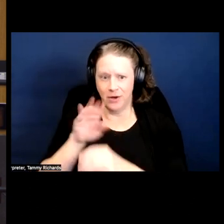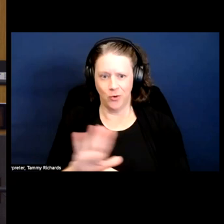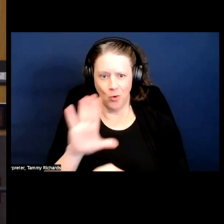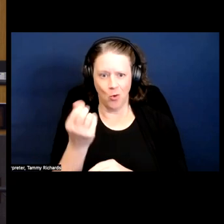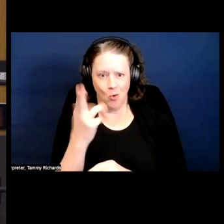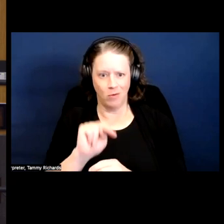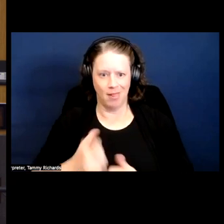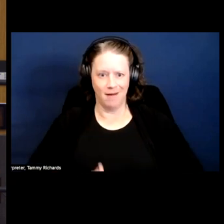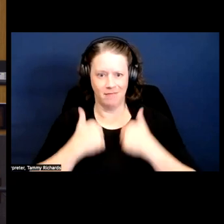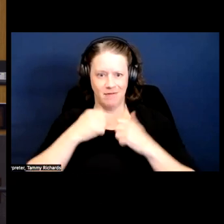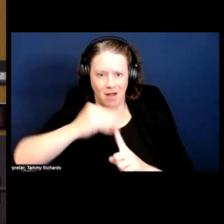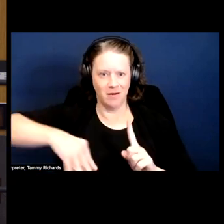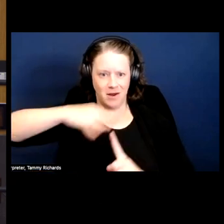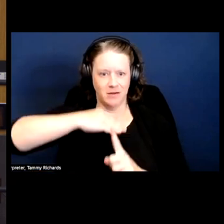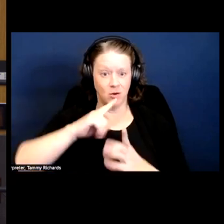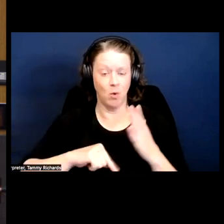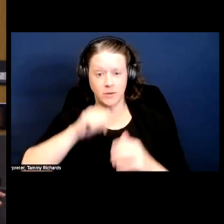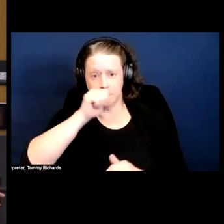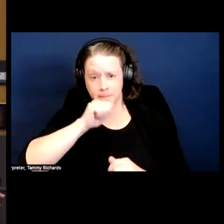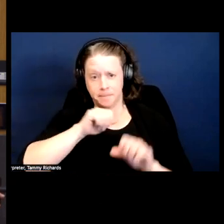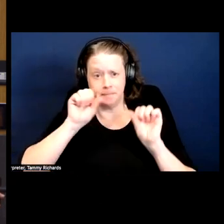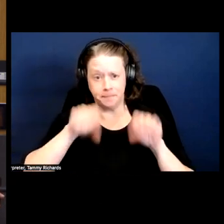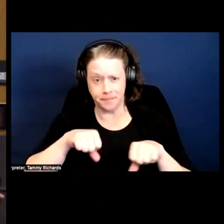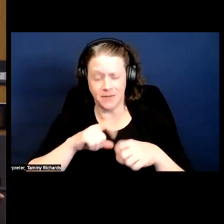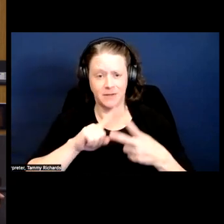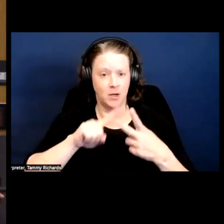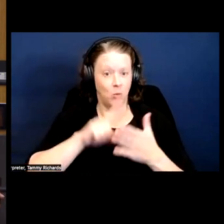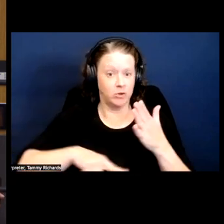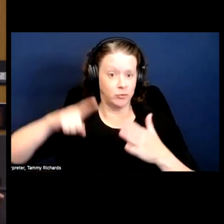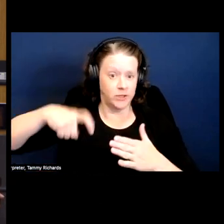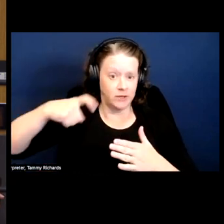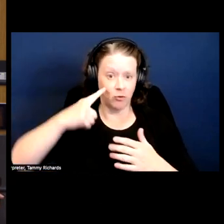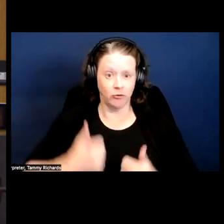Yeah, what is tolerable, what is necessary for your survival.